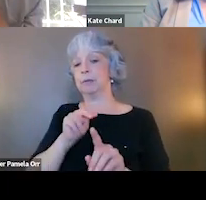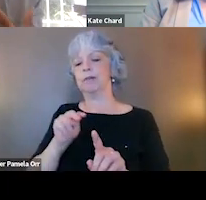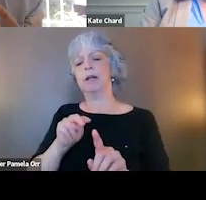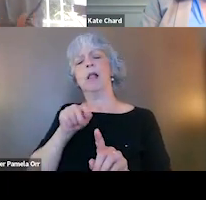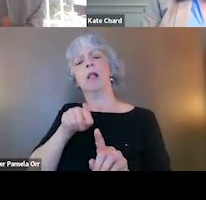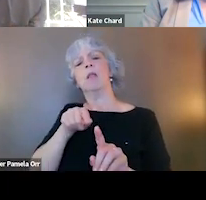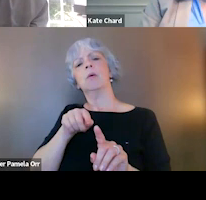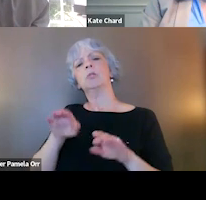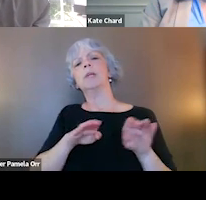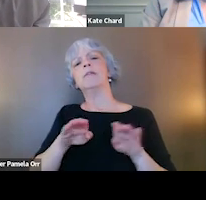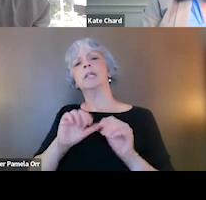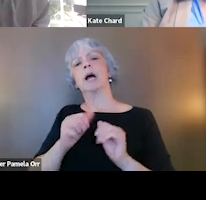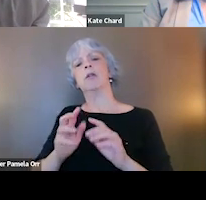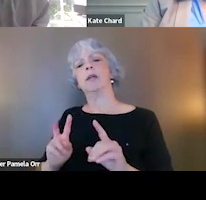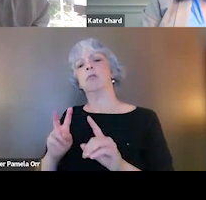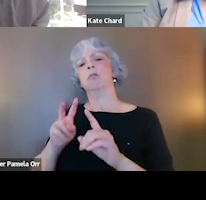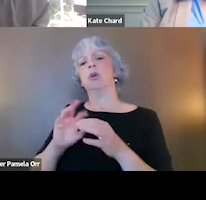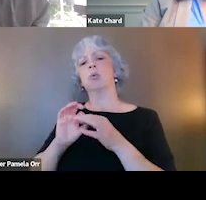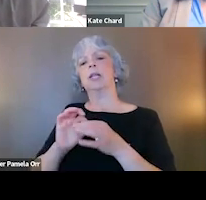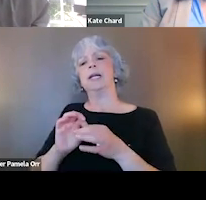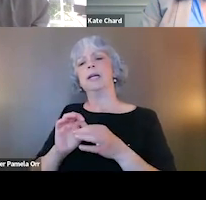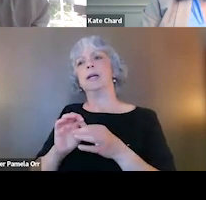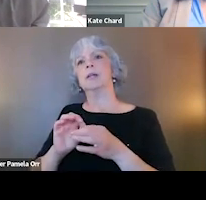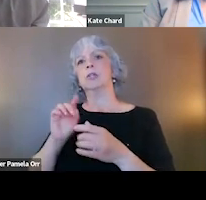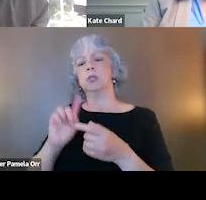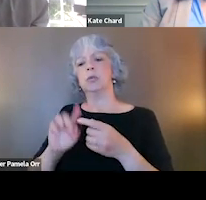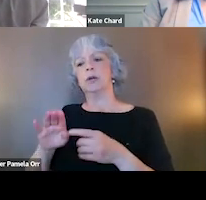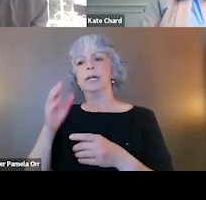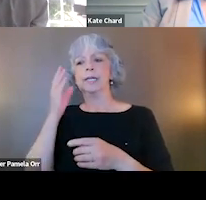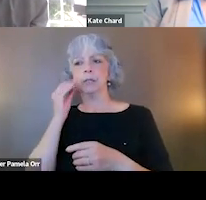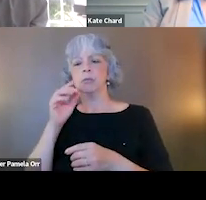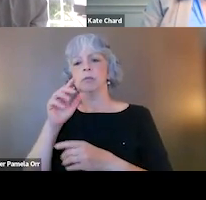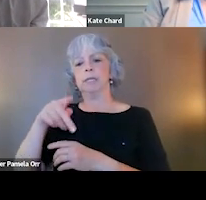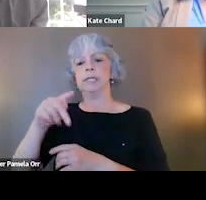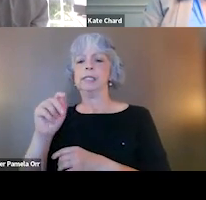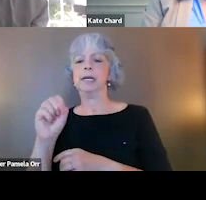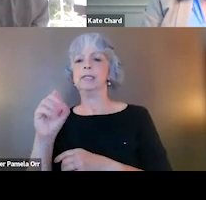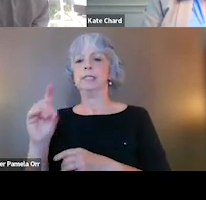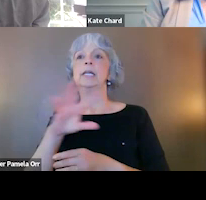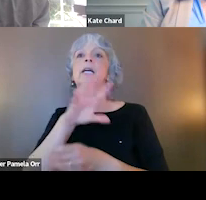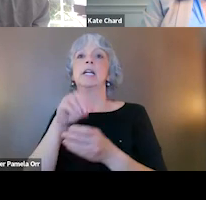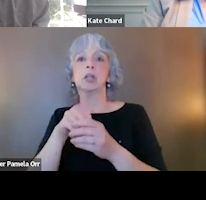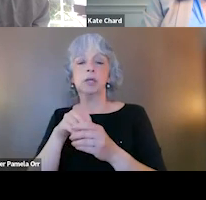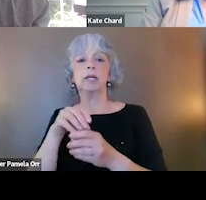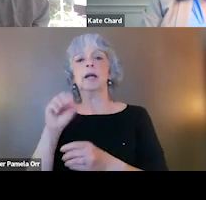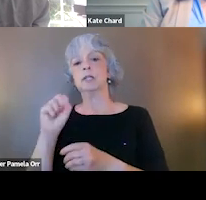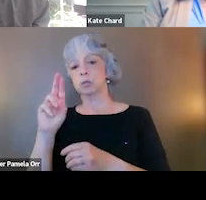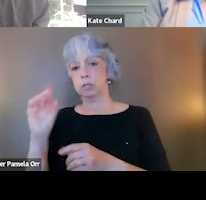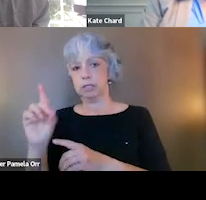and map onto symptoms and experiences of PTSD, including substance use. And so that's what this next slide goes into.